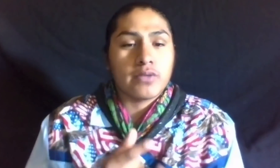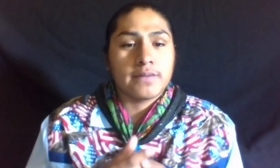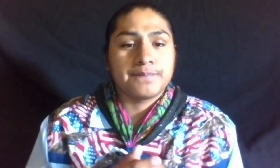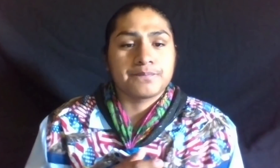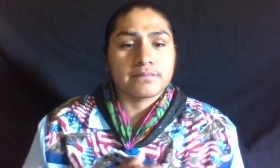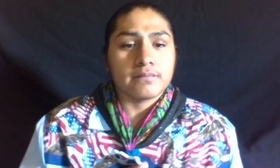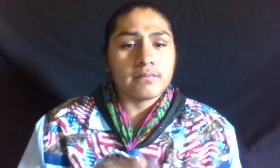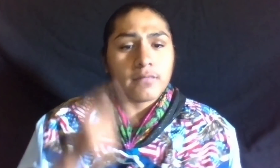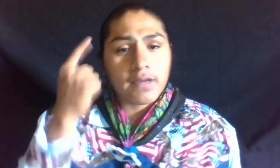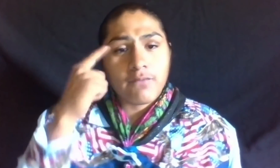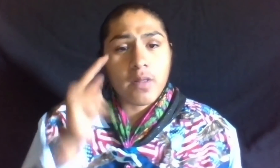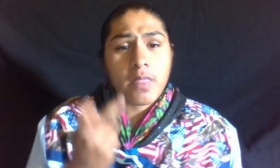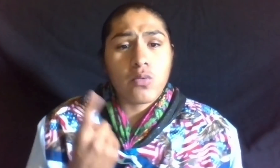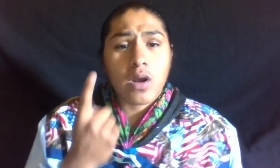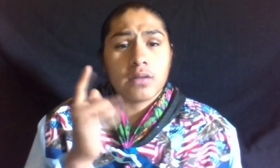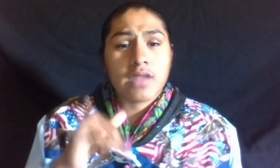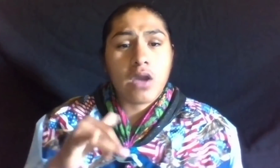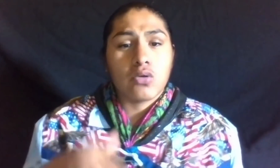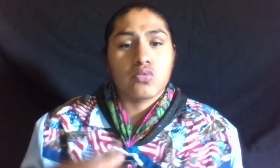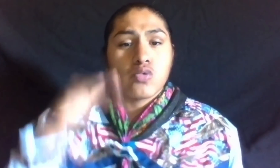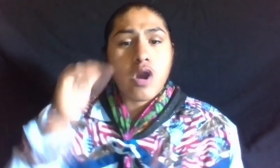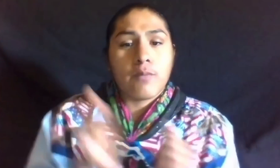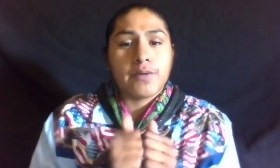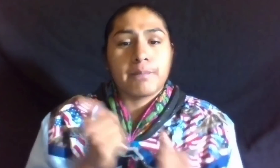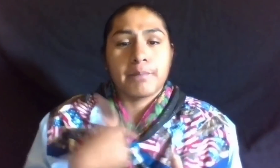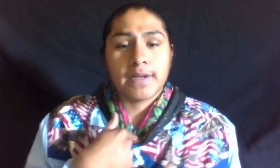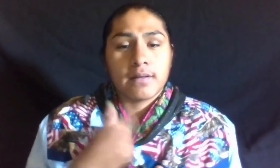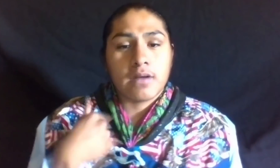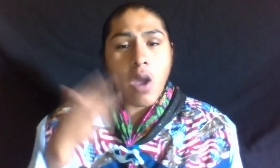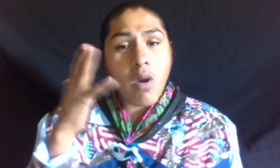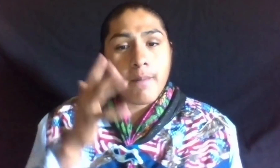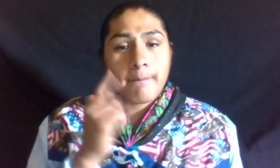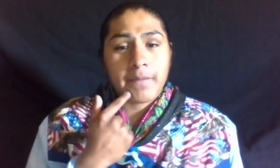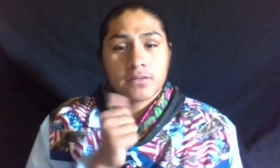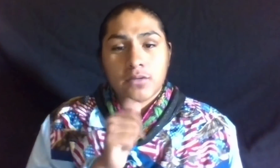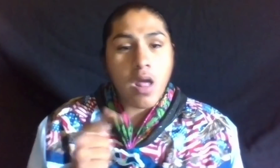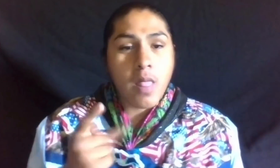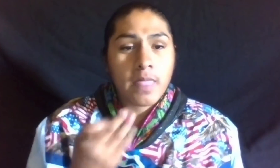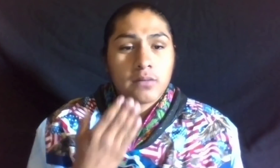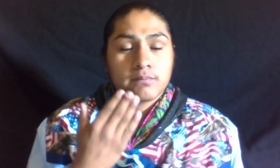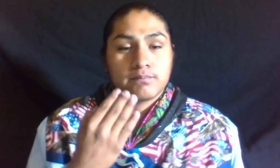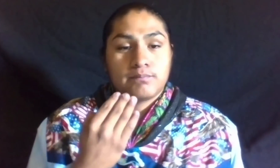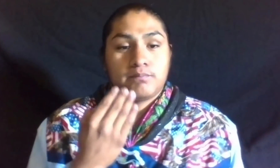FOR THE ONES I GREW UP WITH I WILL MISS ALL THE MEMORIES WE HAD GROWING UP.